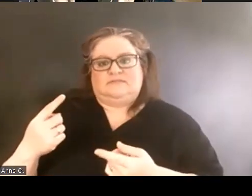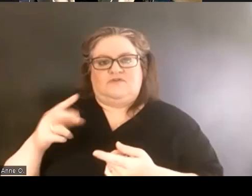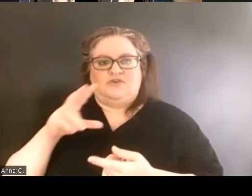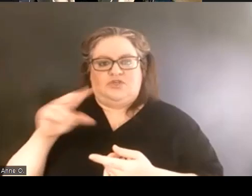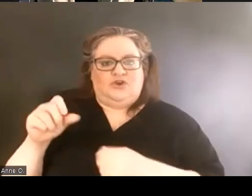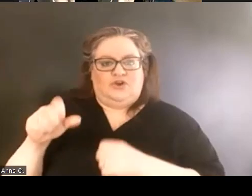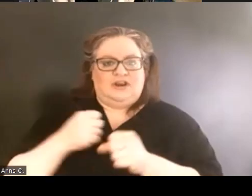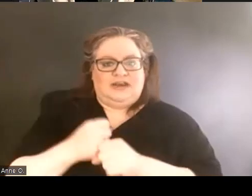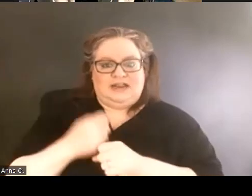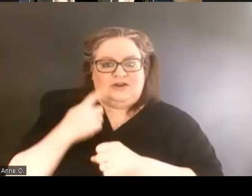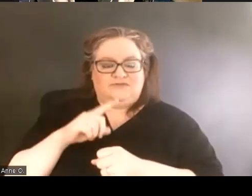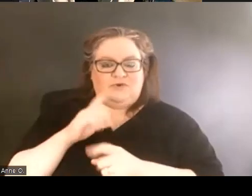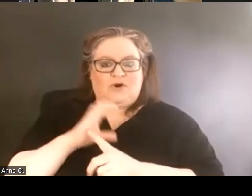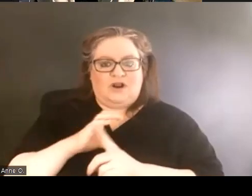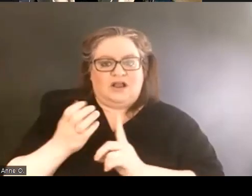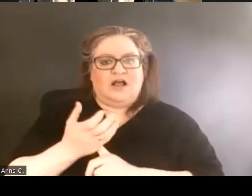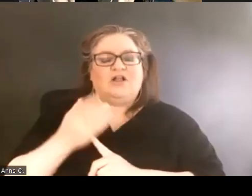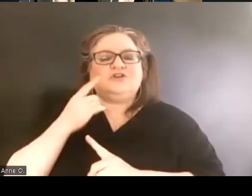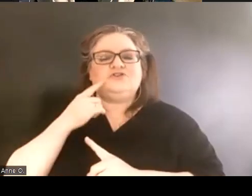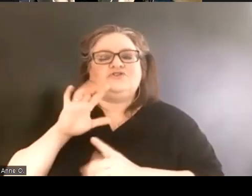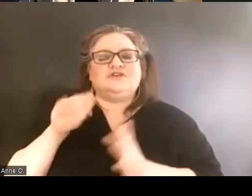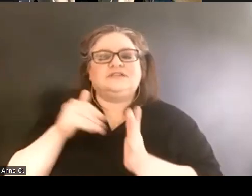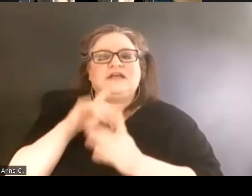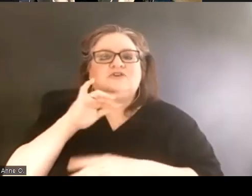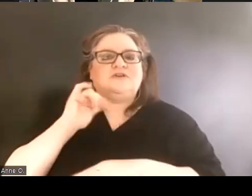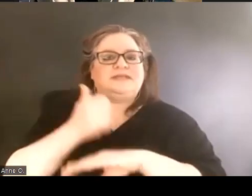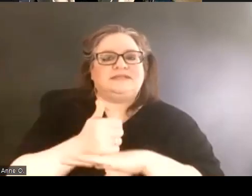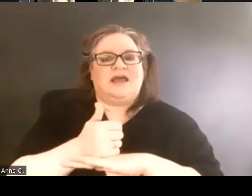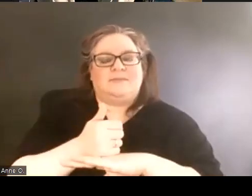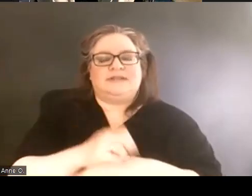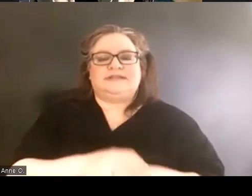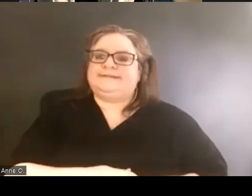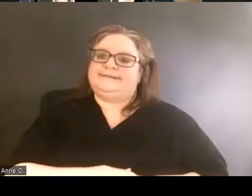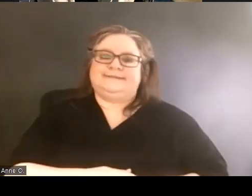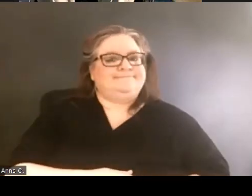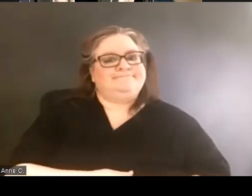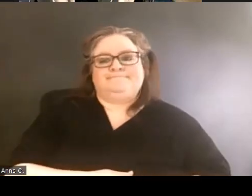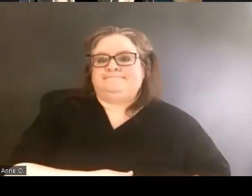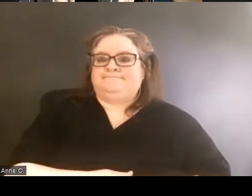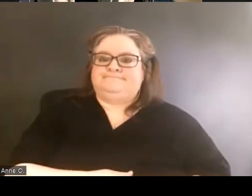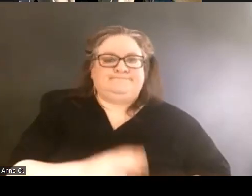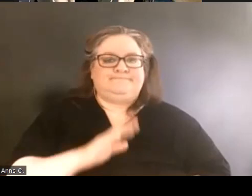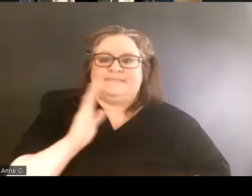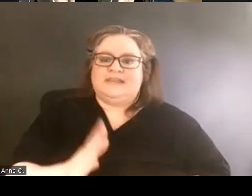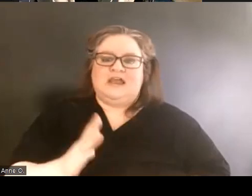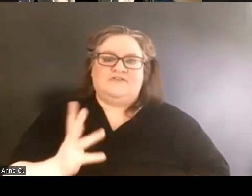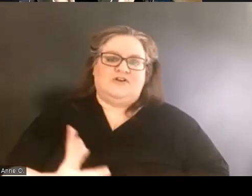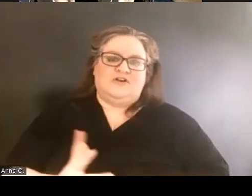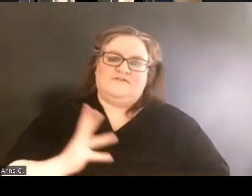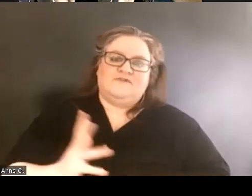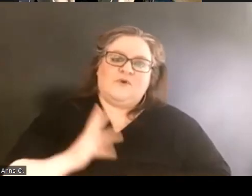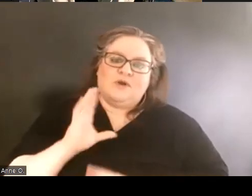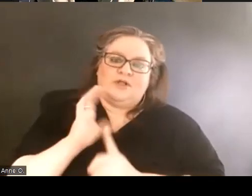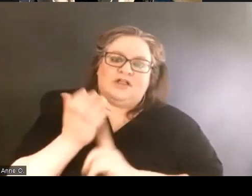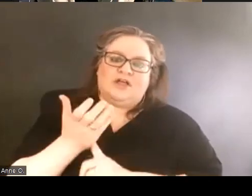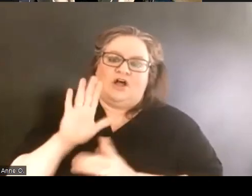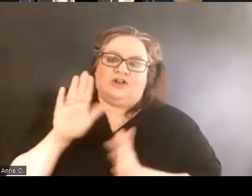for a cultural center to be established, there was never a formally a cultural center established.